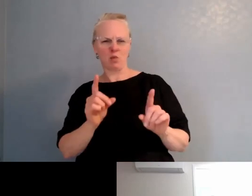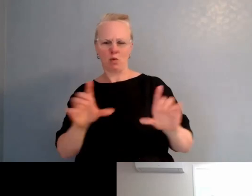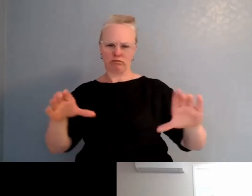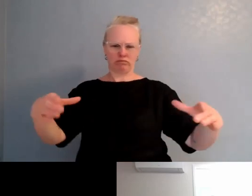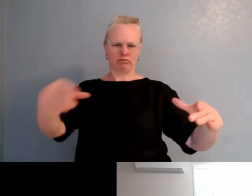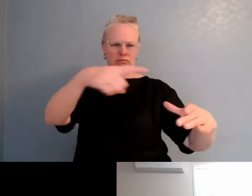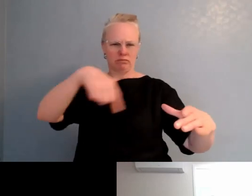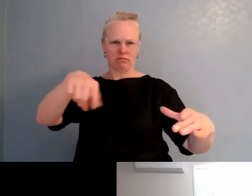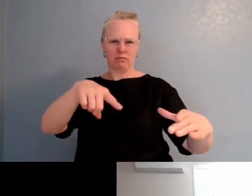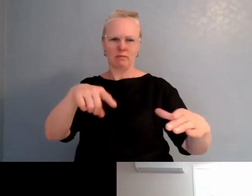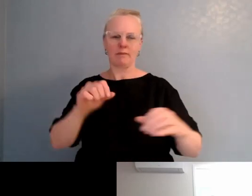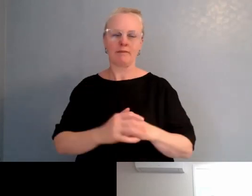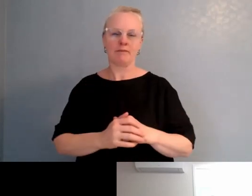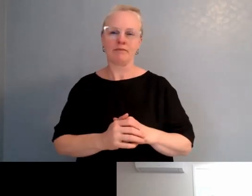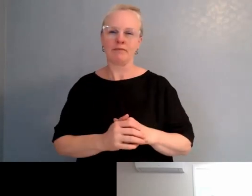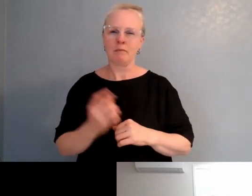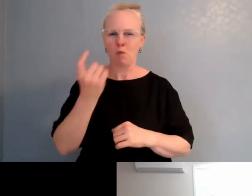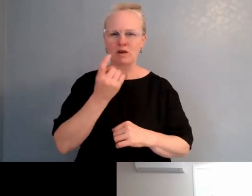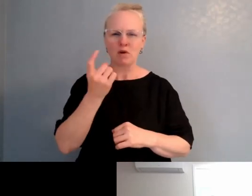I'm just wondering if there's any early childhood centres